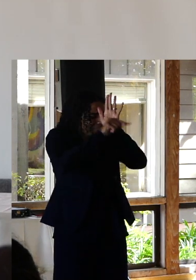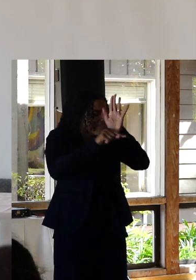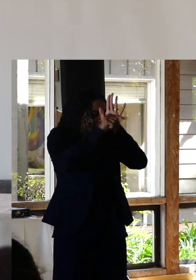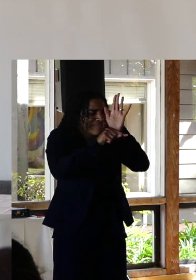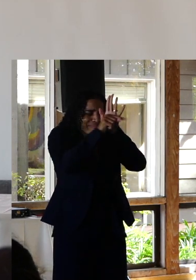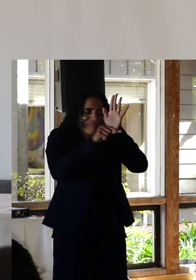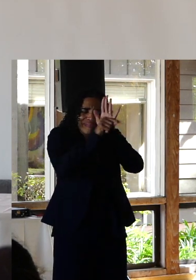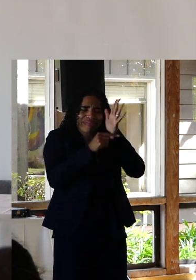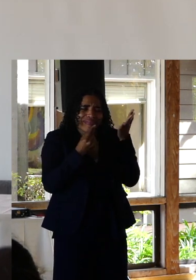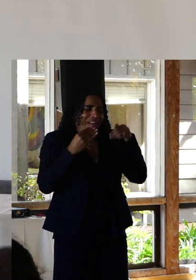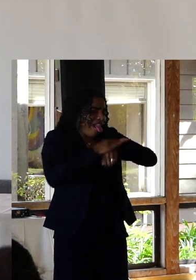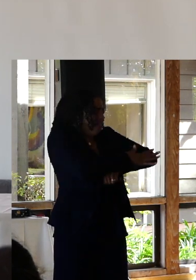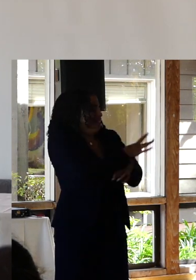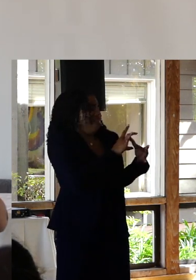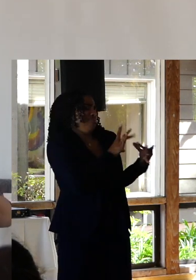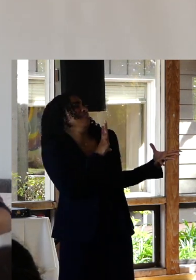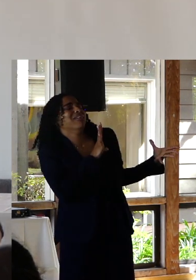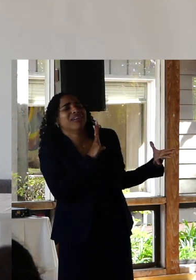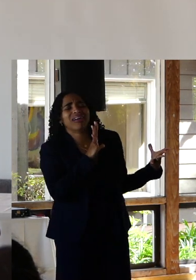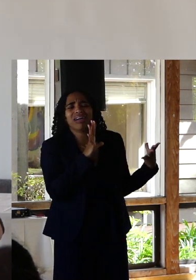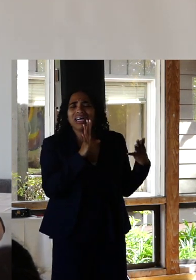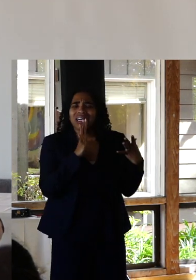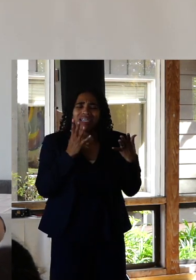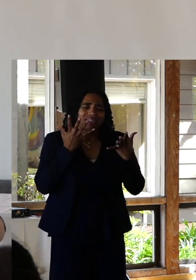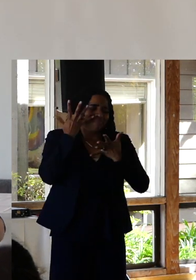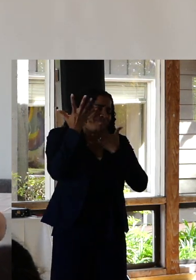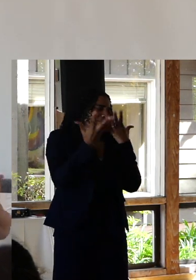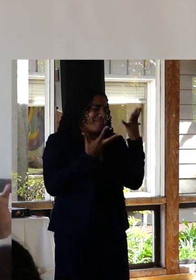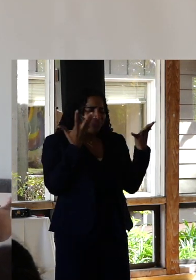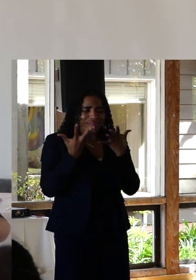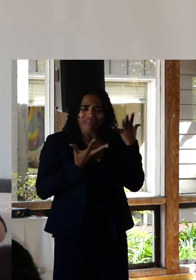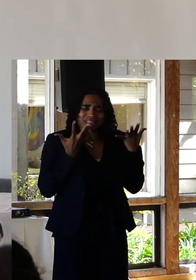hurting the man that I loved how I had committed apostasy and was inevitably